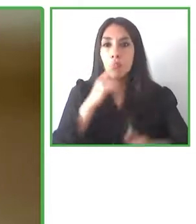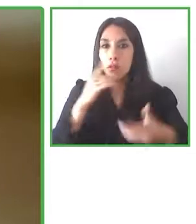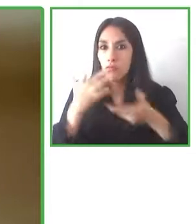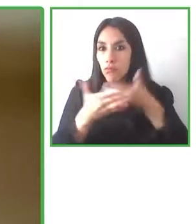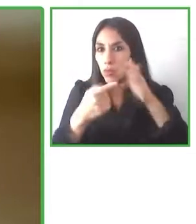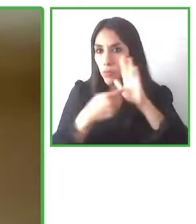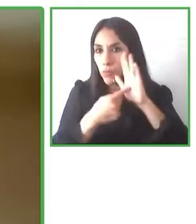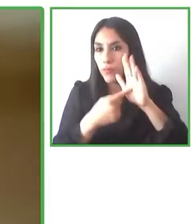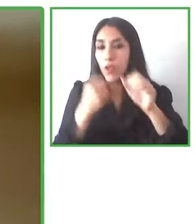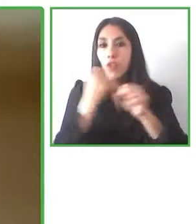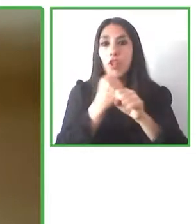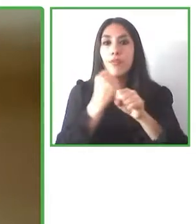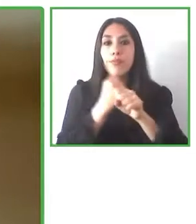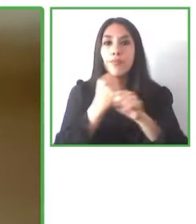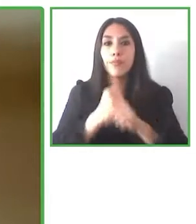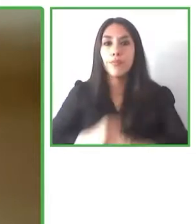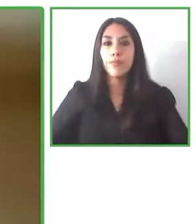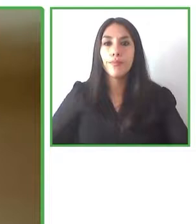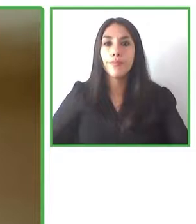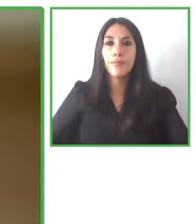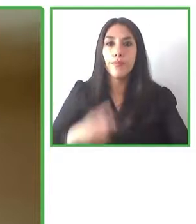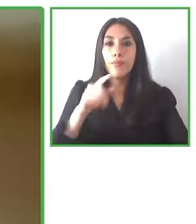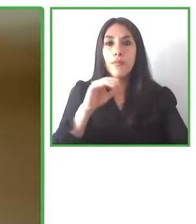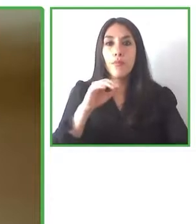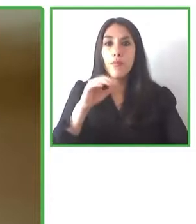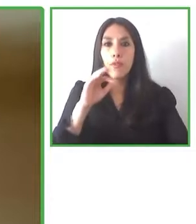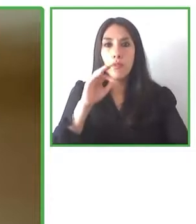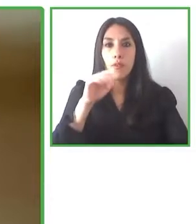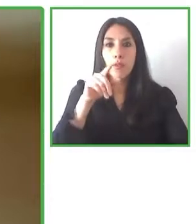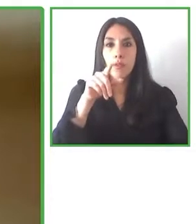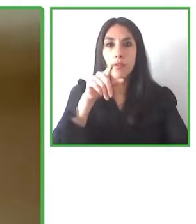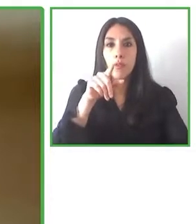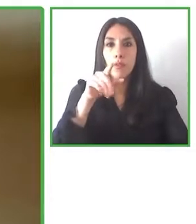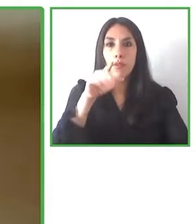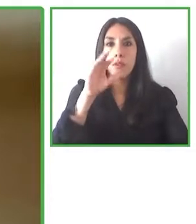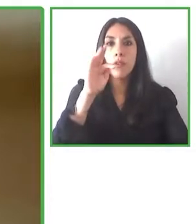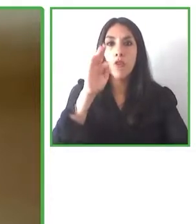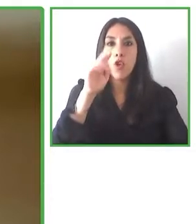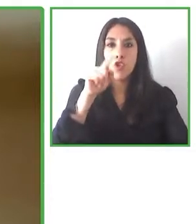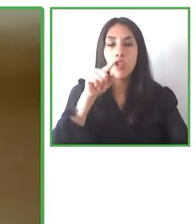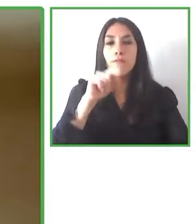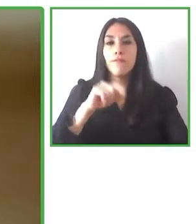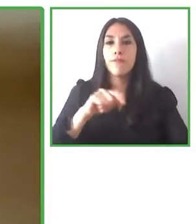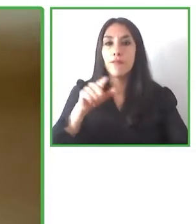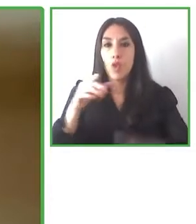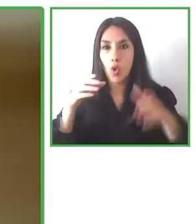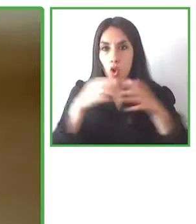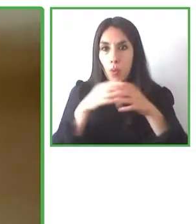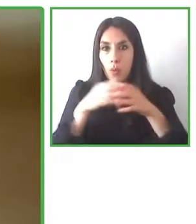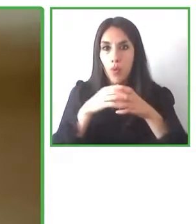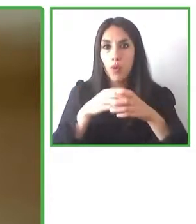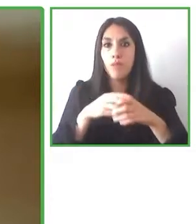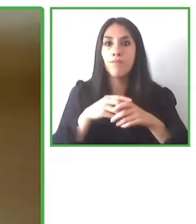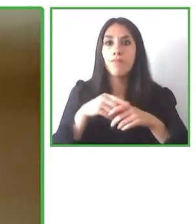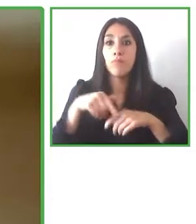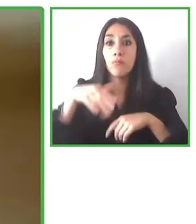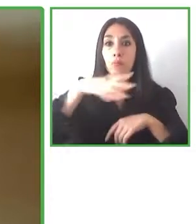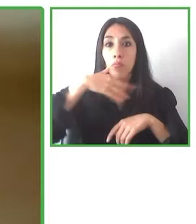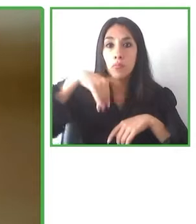She's going to share with us the work performed by the Fundación CorpArtes and thank you Francisca for being here with us.